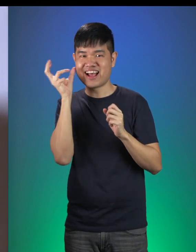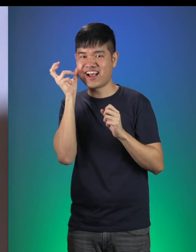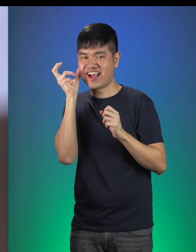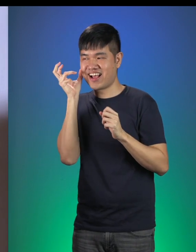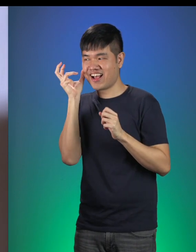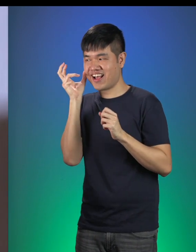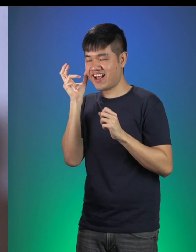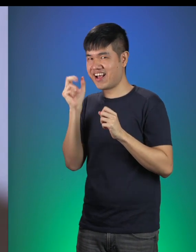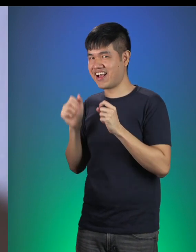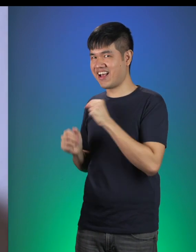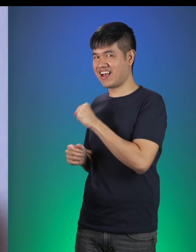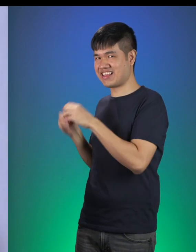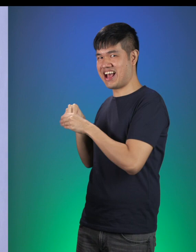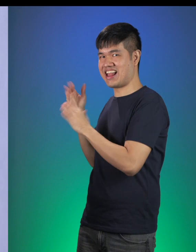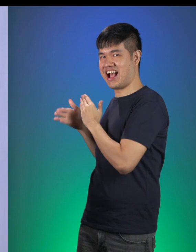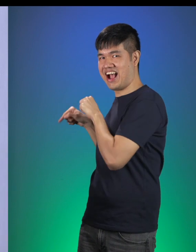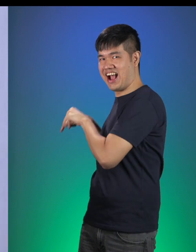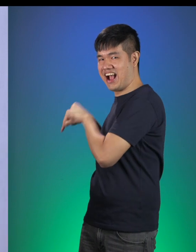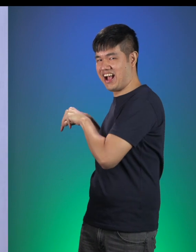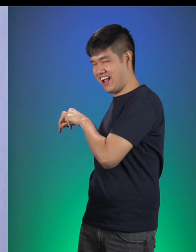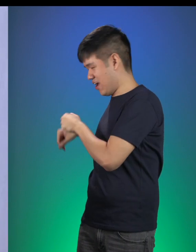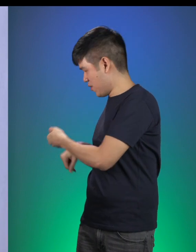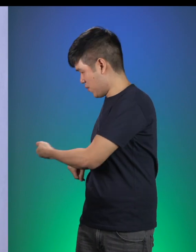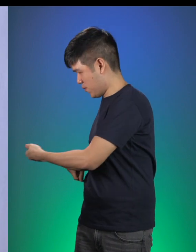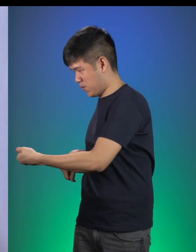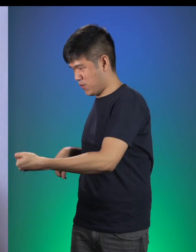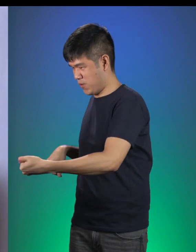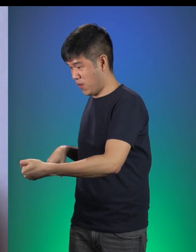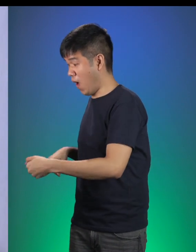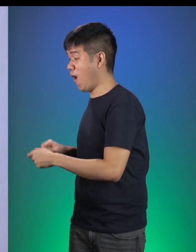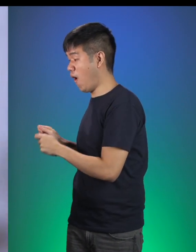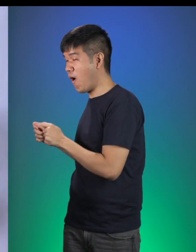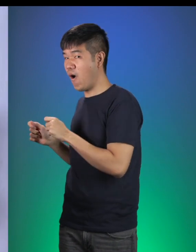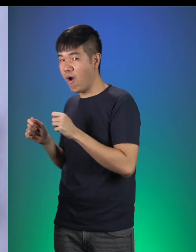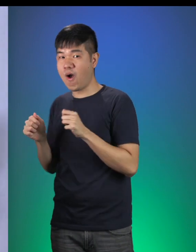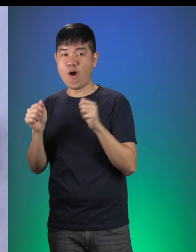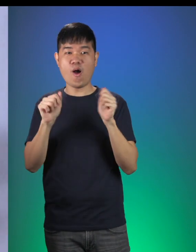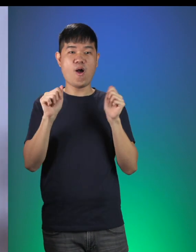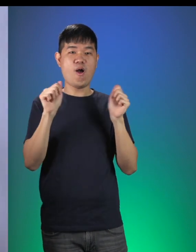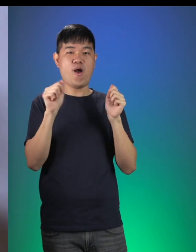It’s coming from inside! Elves: (Gibberish) [speaking elvish]